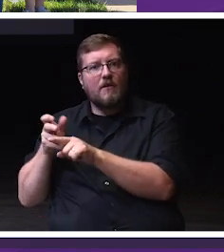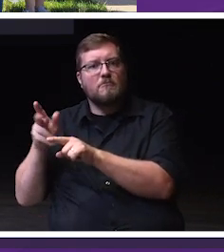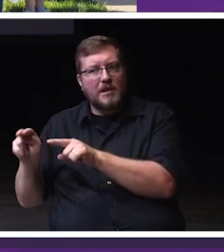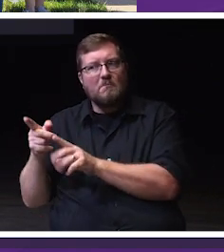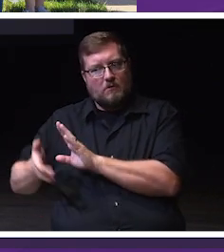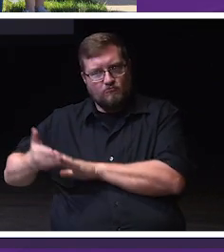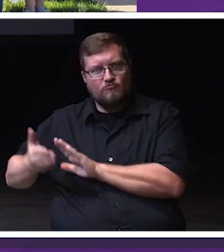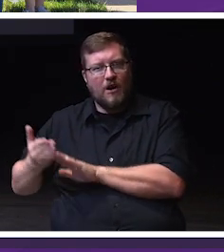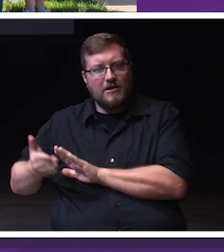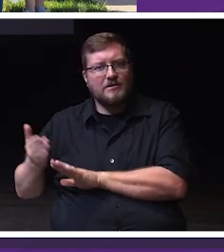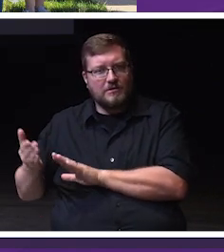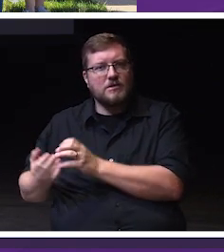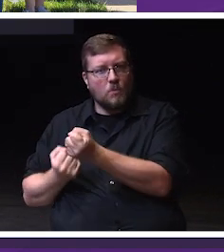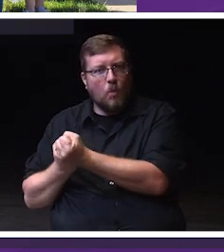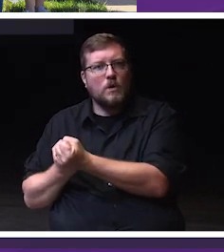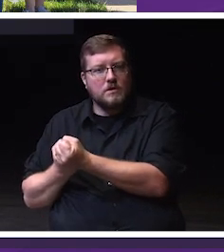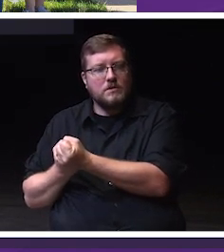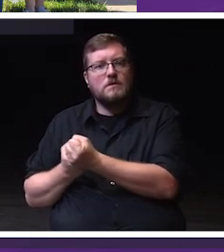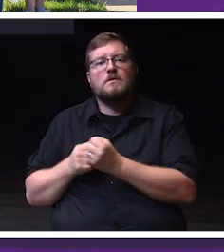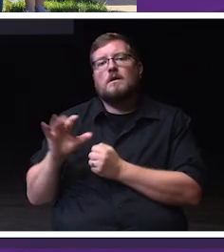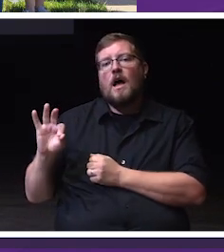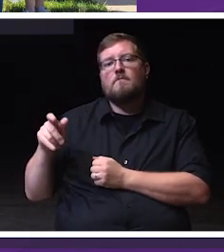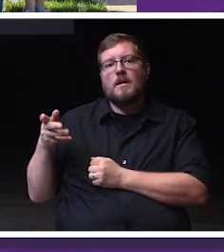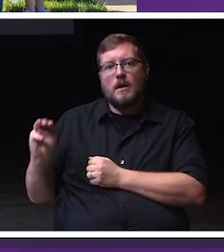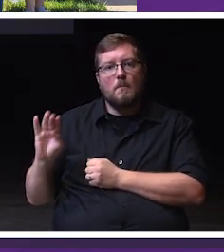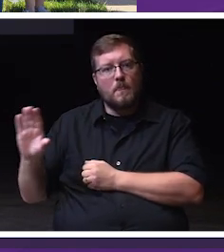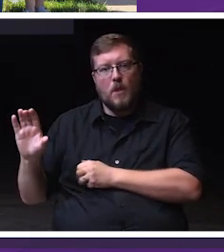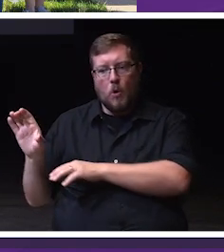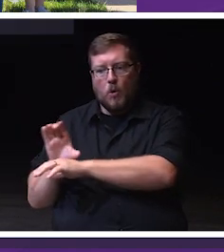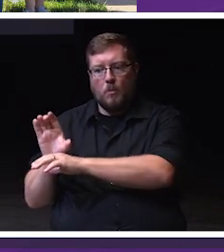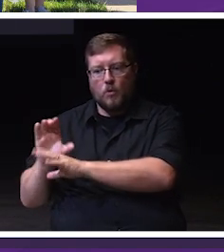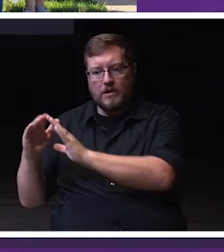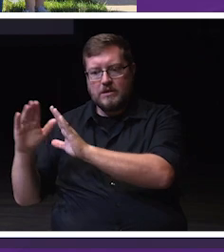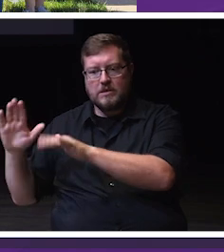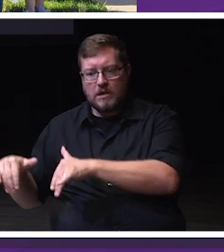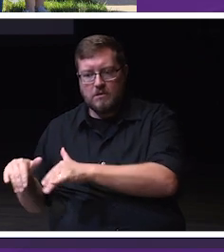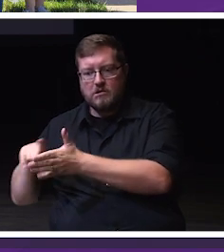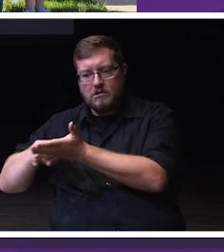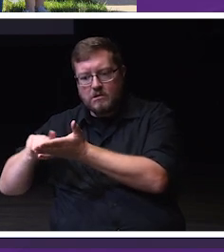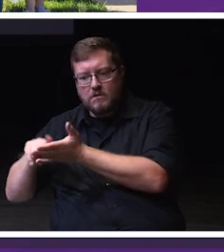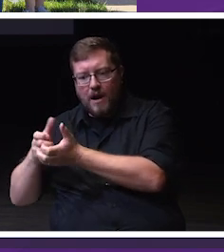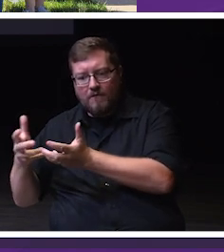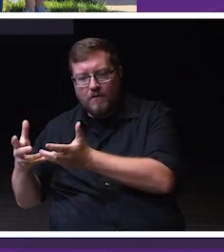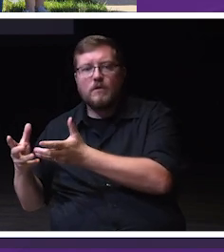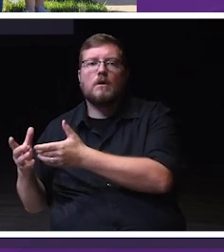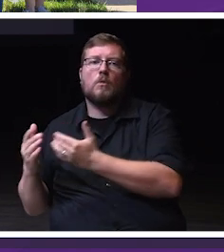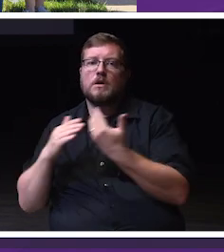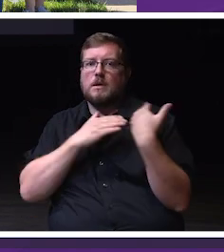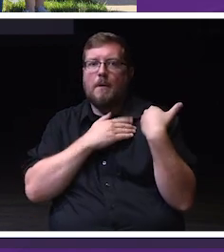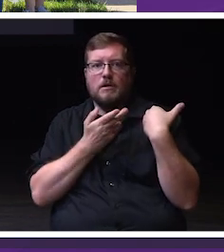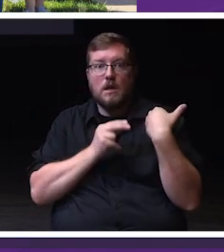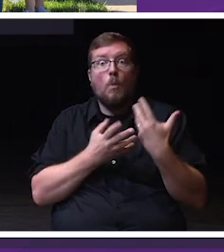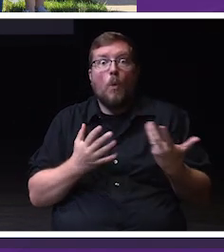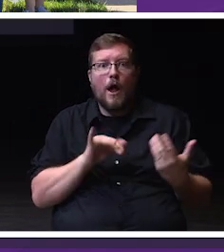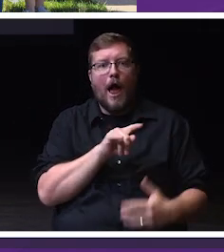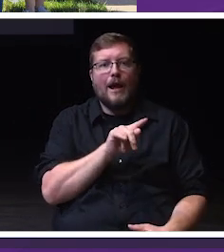FP&M■s computerized tools and tracking systems require ITS■ assistance and coordination in order to function.